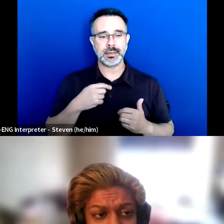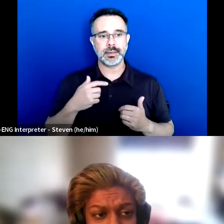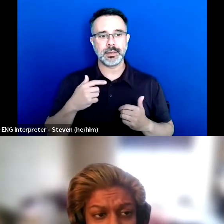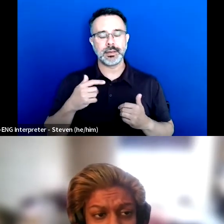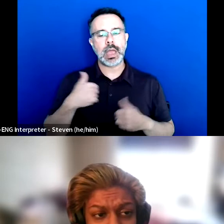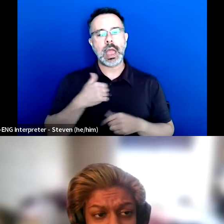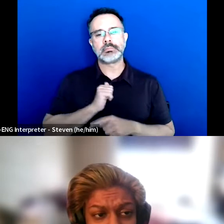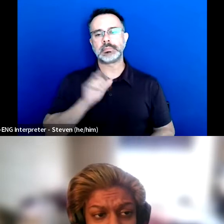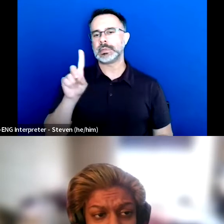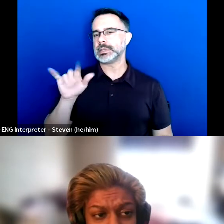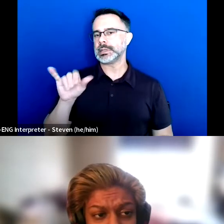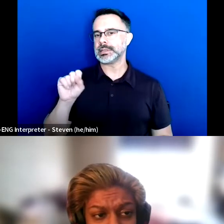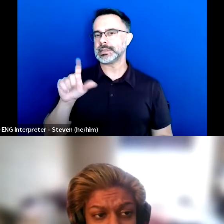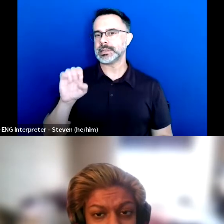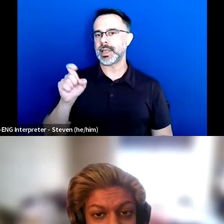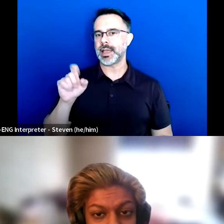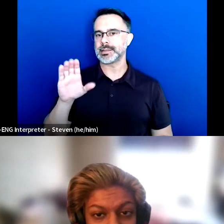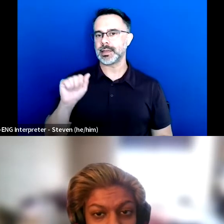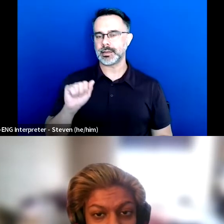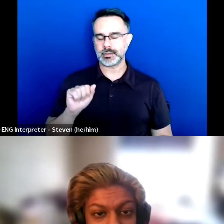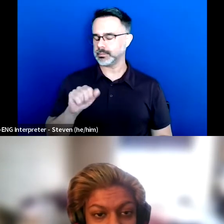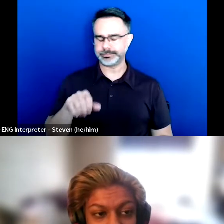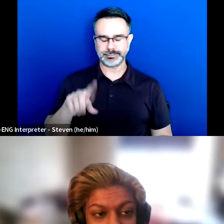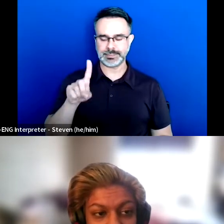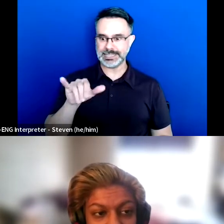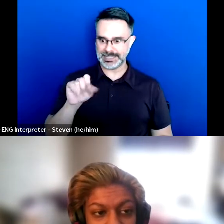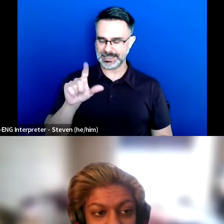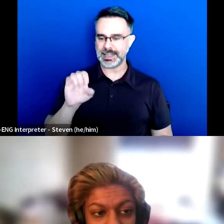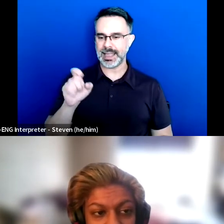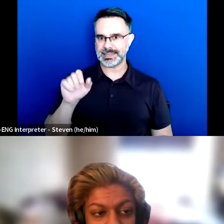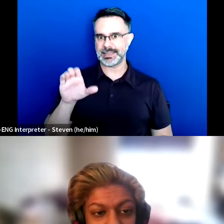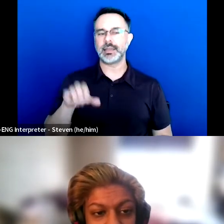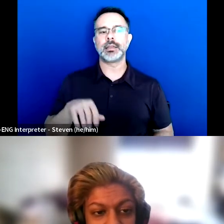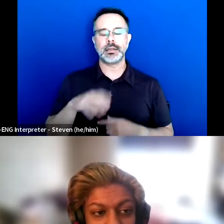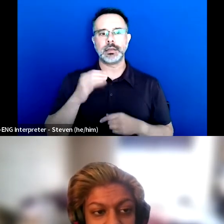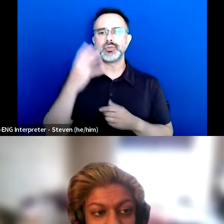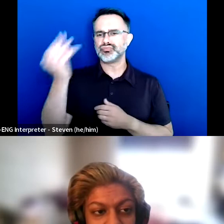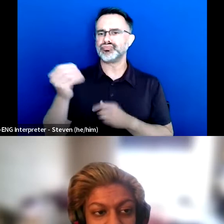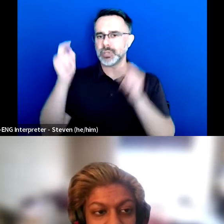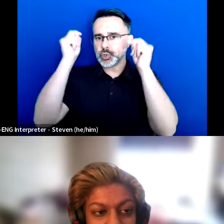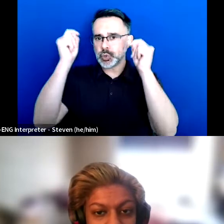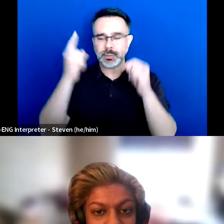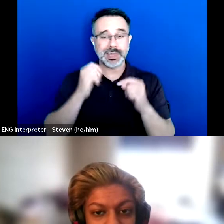And I used to go out of school to kind of meet with a tutor because the school weren't offering me enough support,